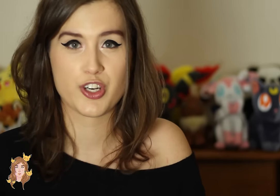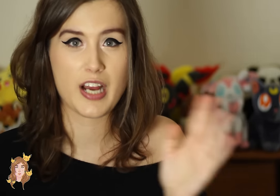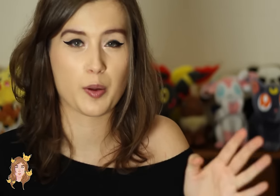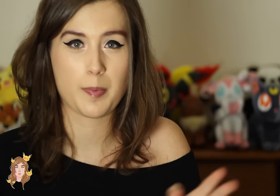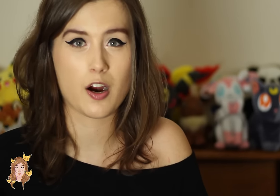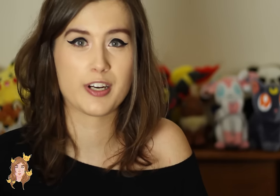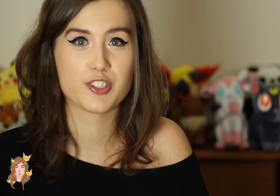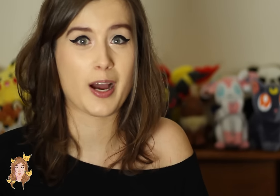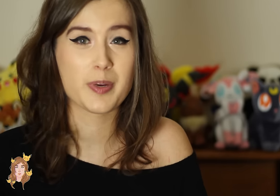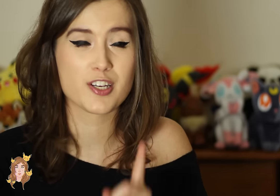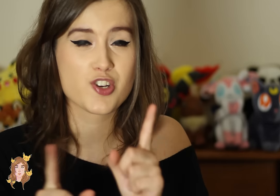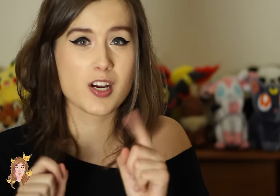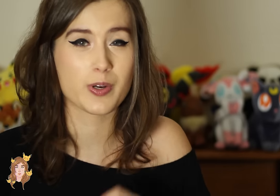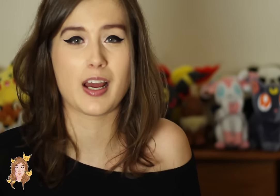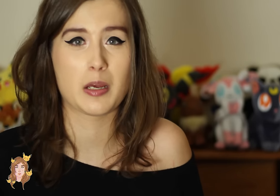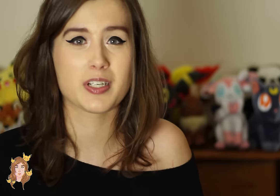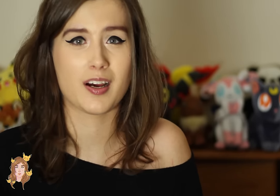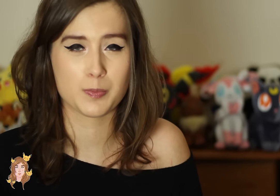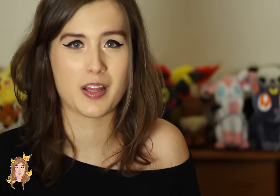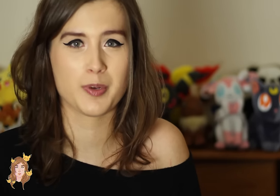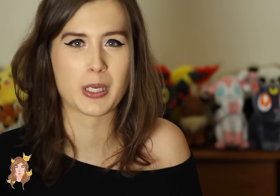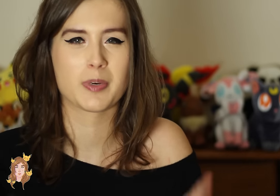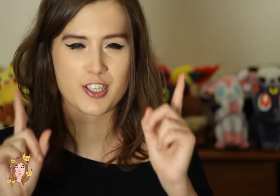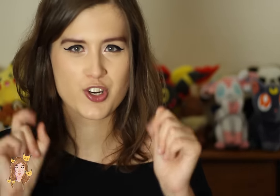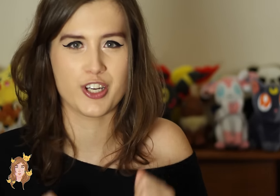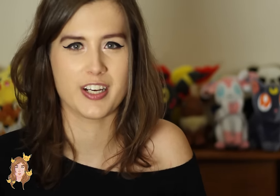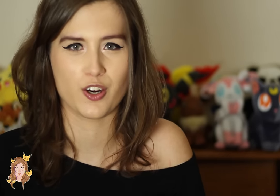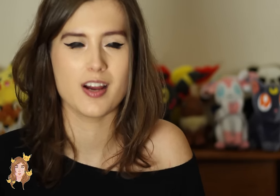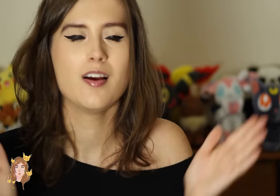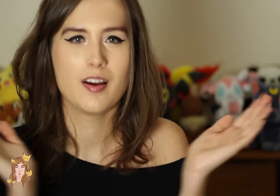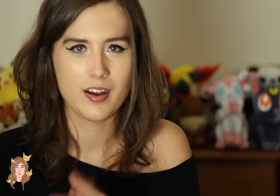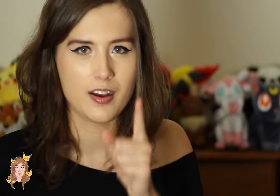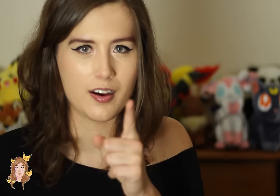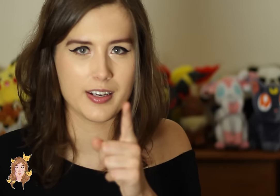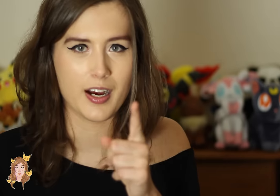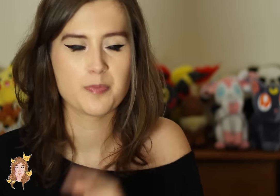She helped the Power Rangers out because she was not hypnotized by the music because she couldn’t hear it. Hell yeah.